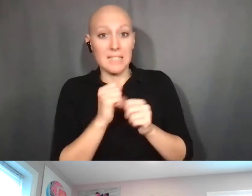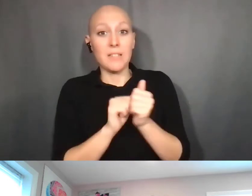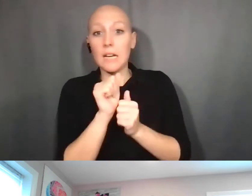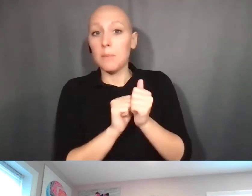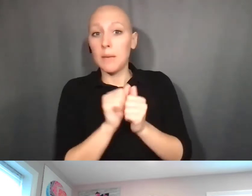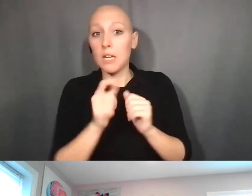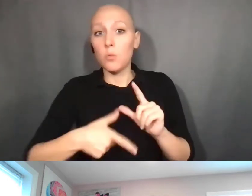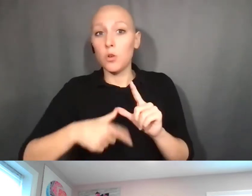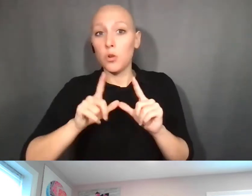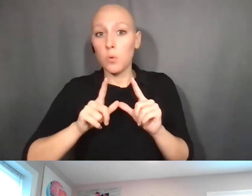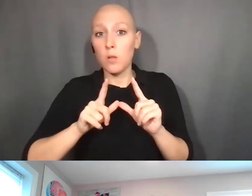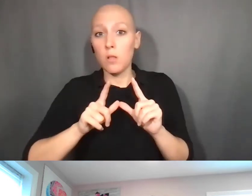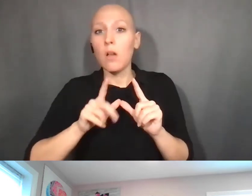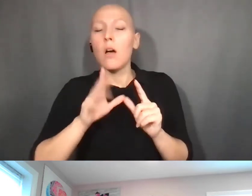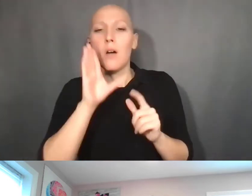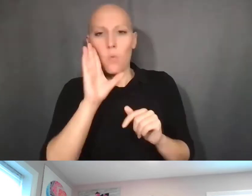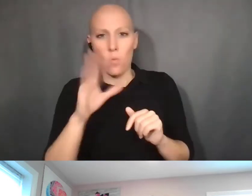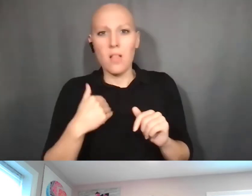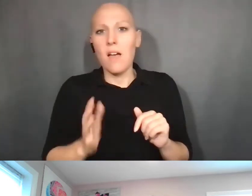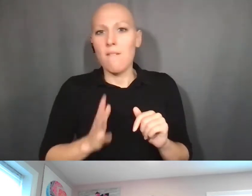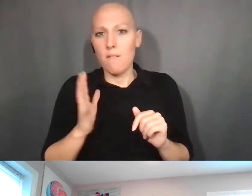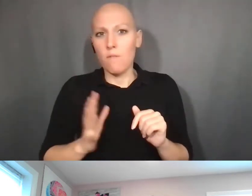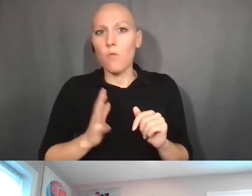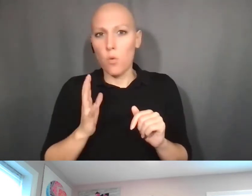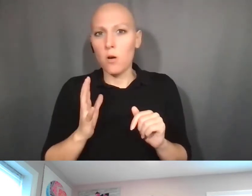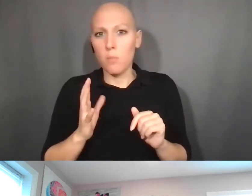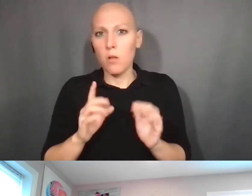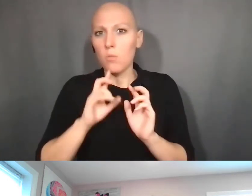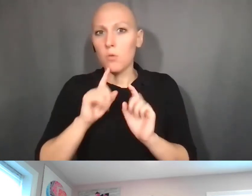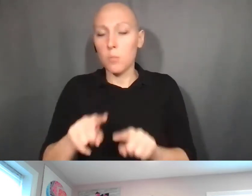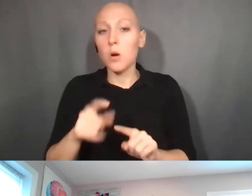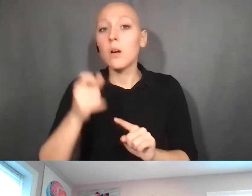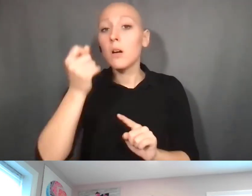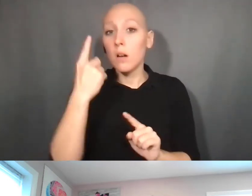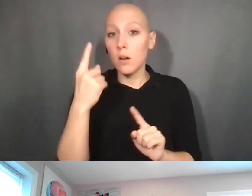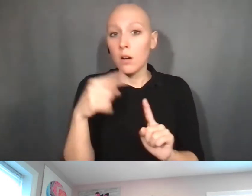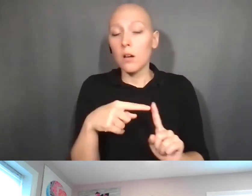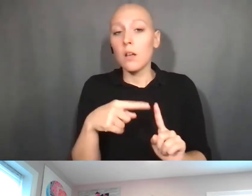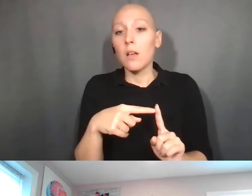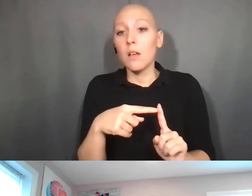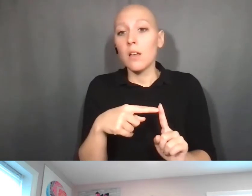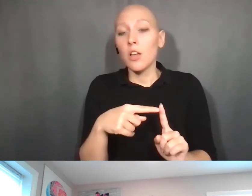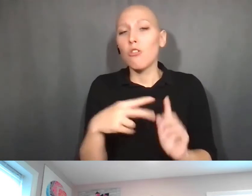So you're going to look at your noticeable award again and the formal beginning and the formal end.